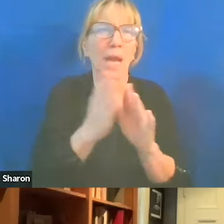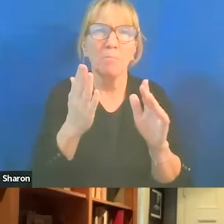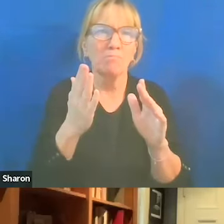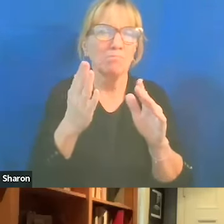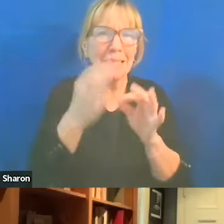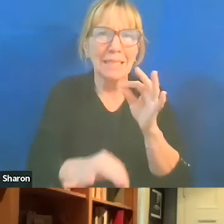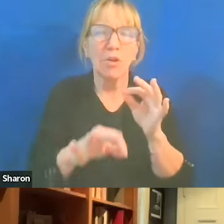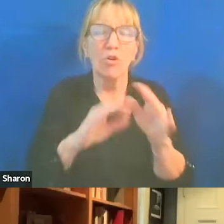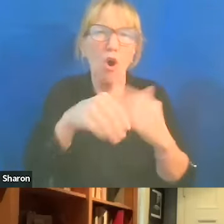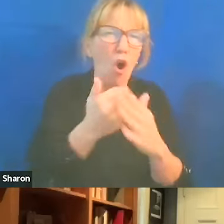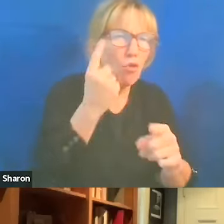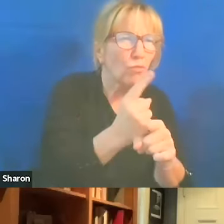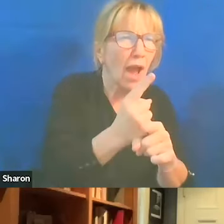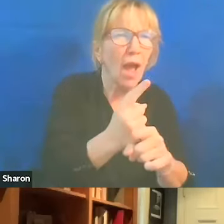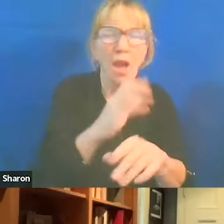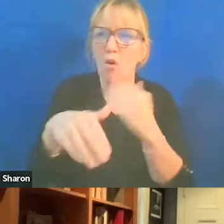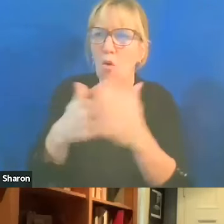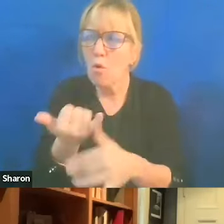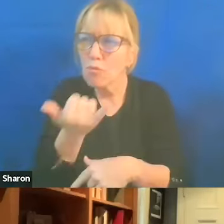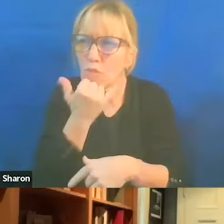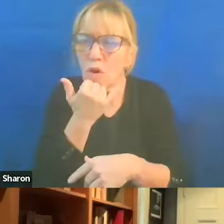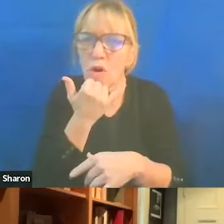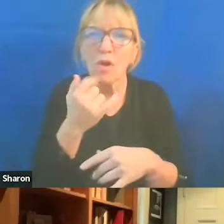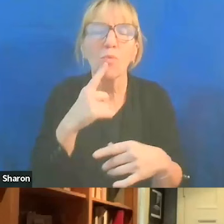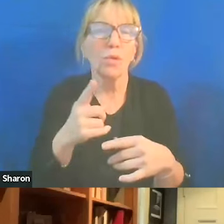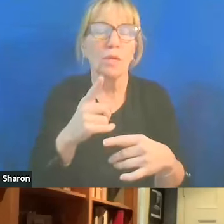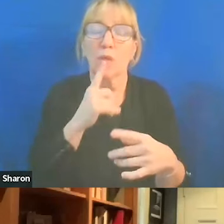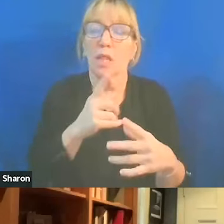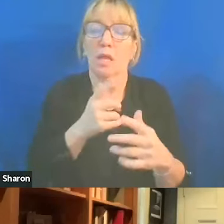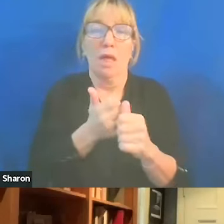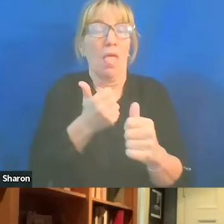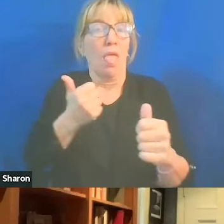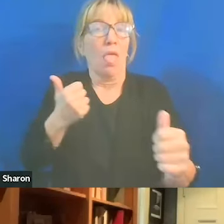We're allergic to complexity. And we just get further and further into our own bubbles.